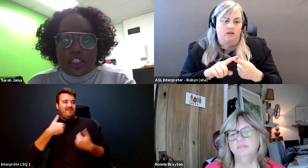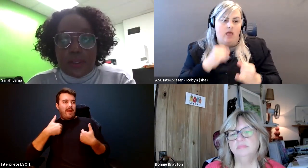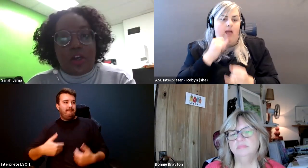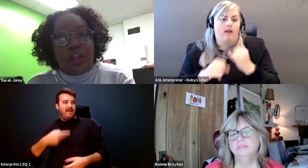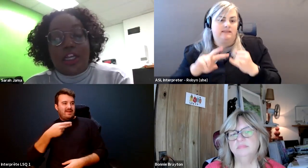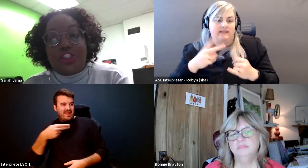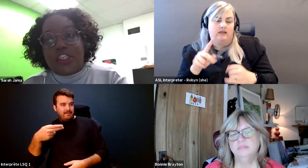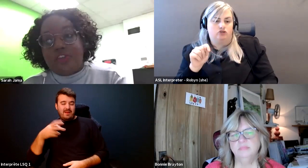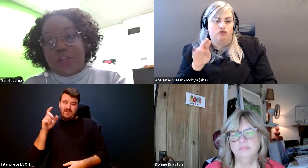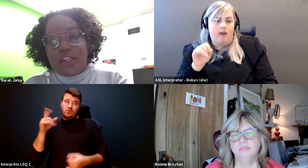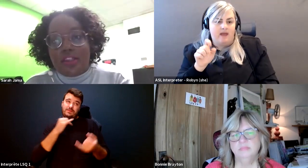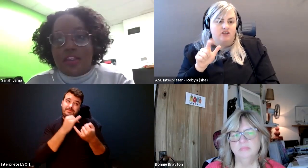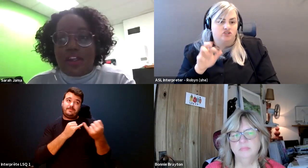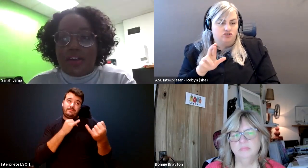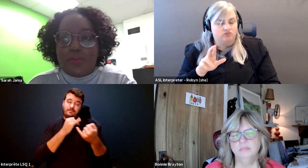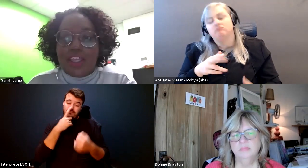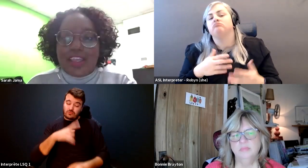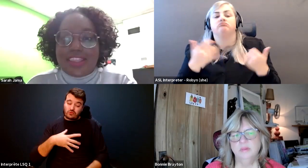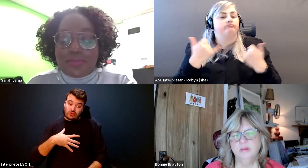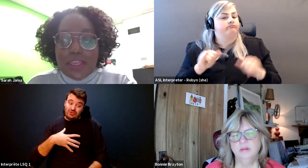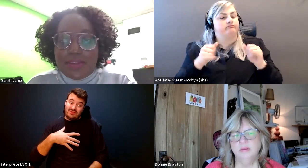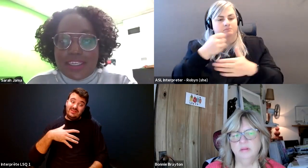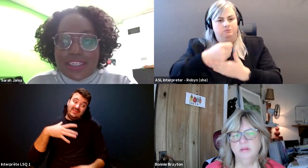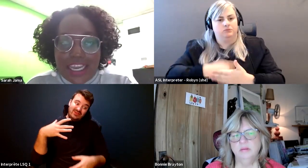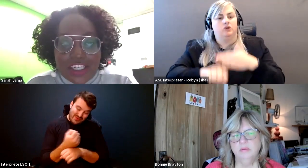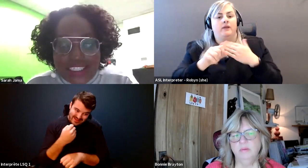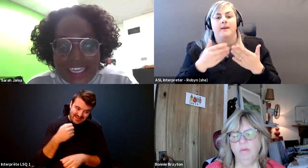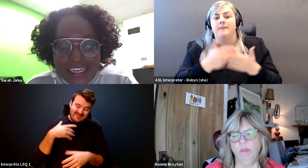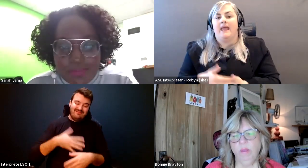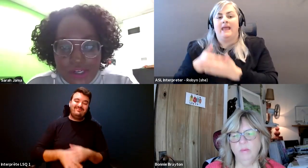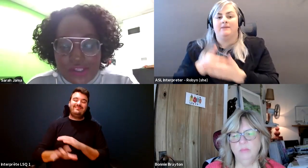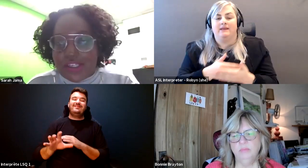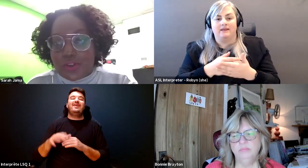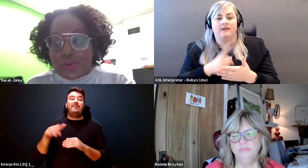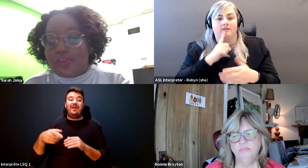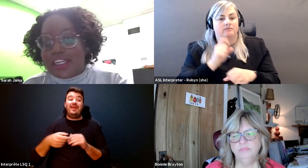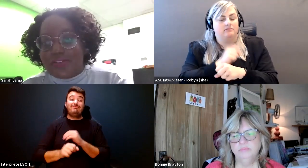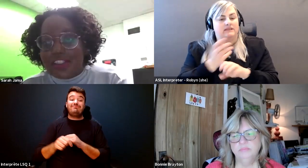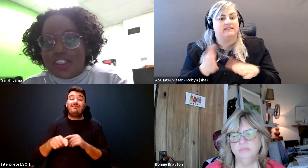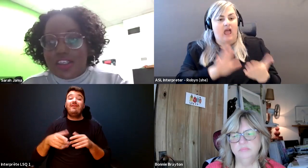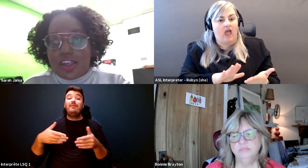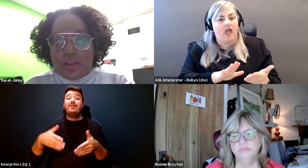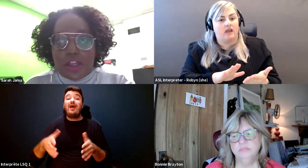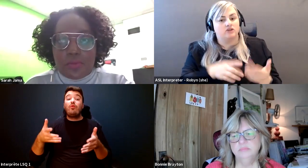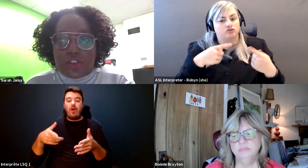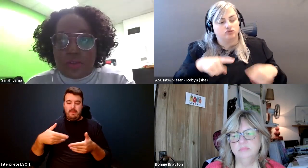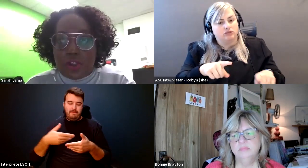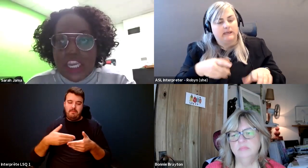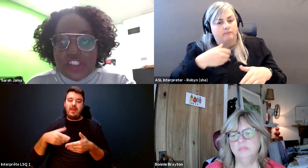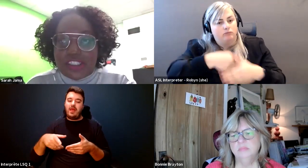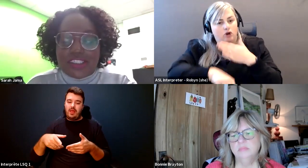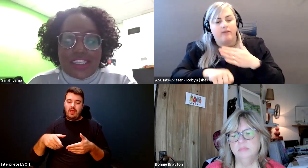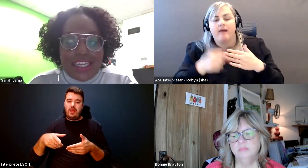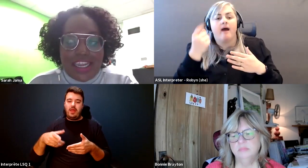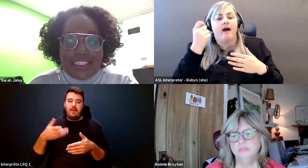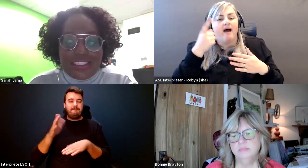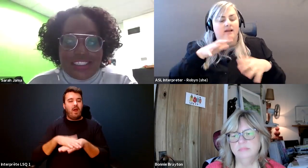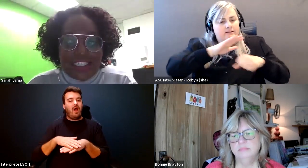Sarah Jama: Despite all odds she gave birth to this baby actually died at birth and was revived on multiple occasions and.